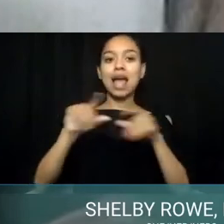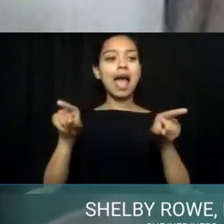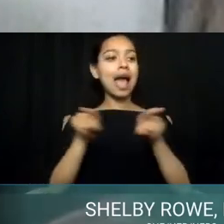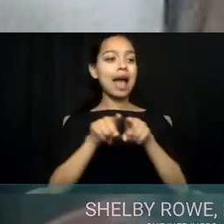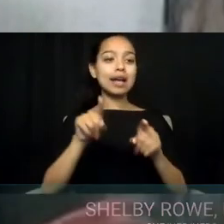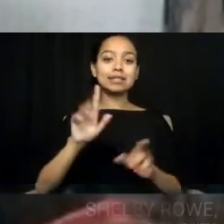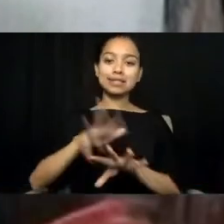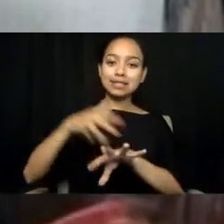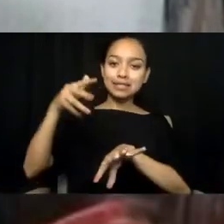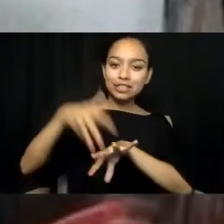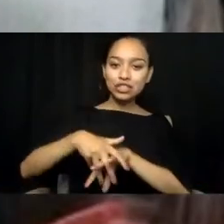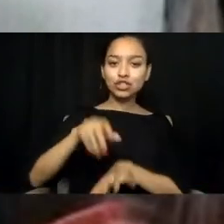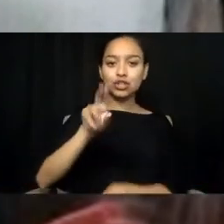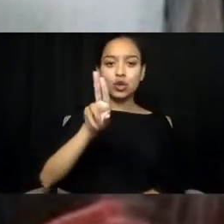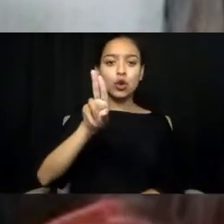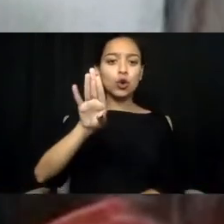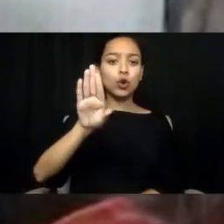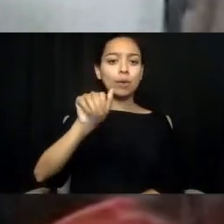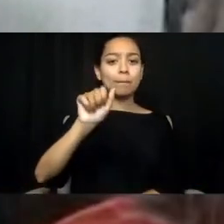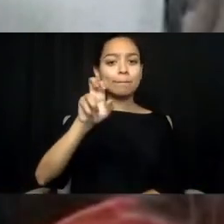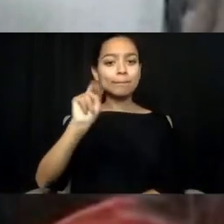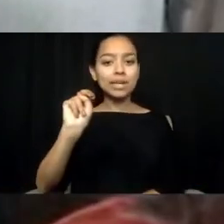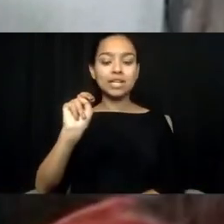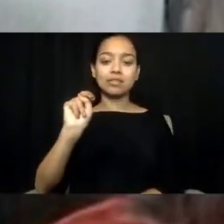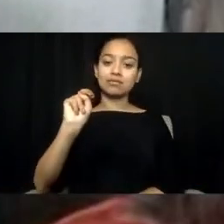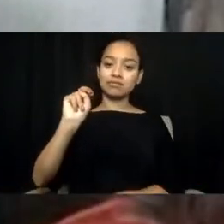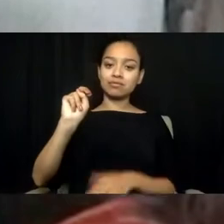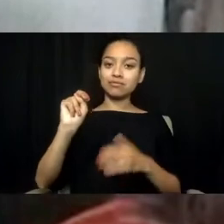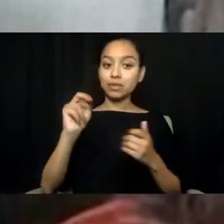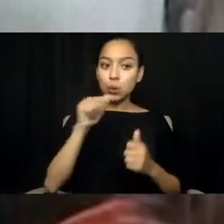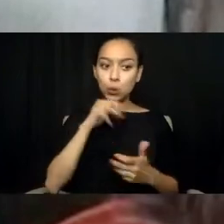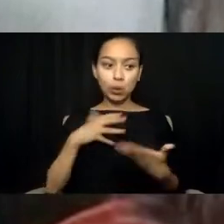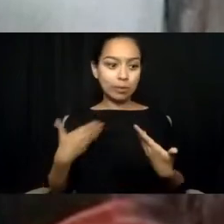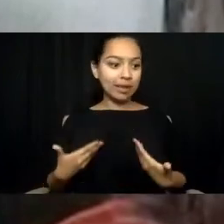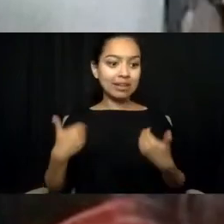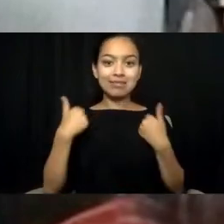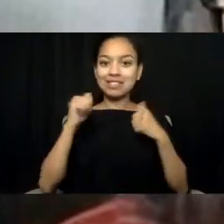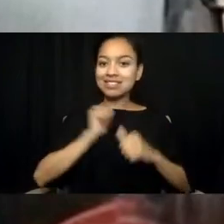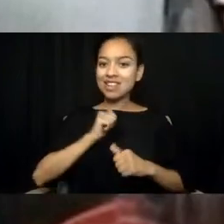with personal experience with suicide. And because I cannot possibly represent